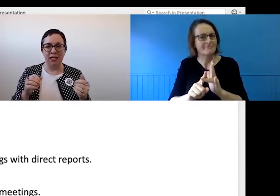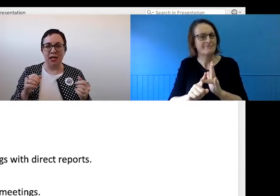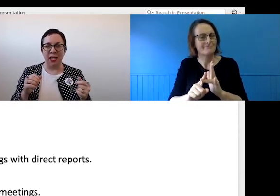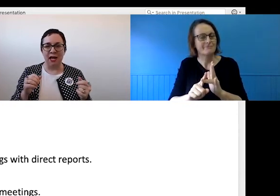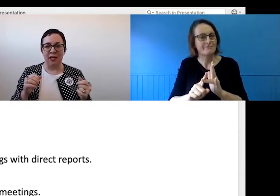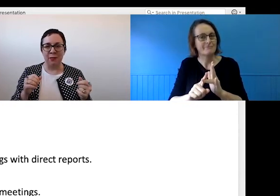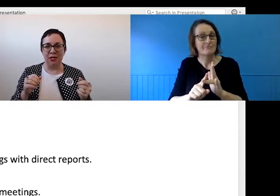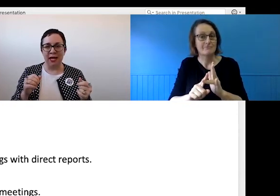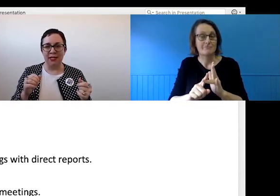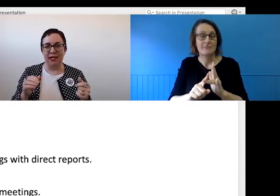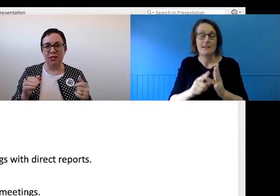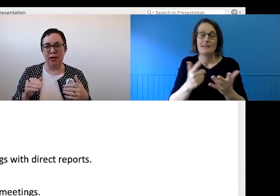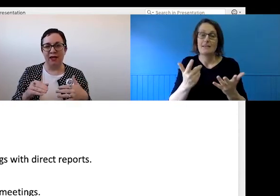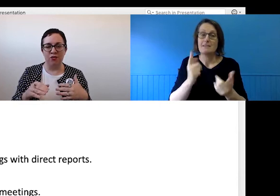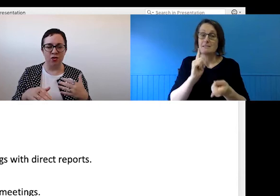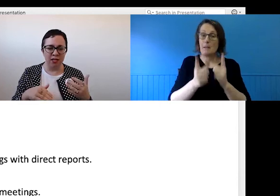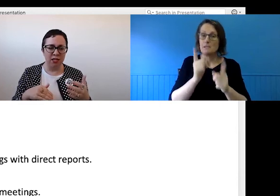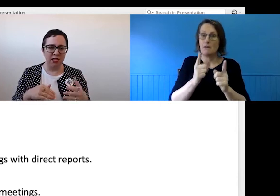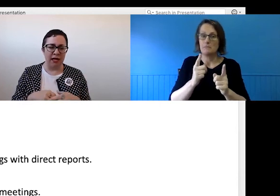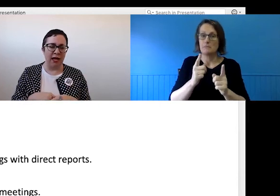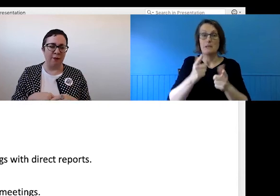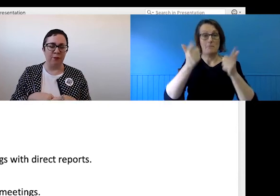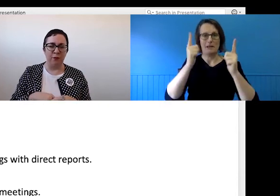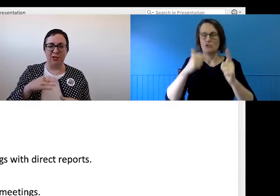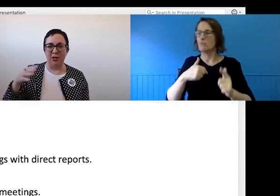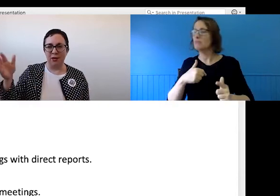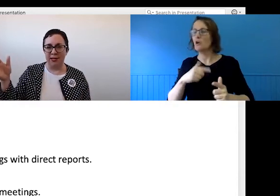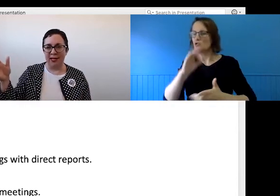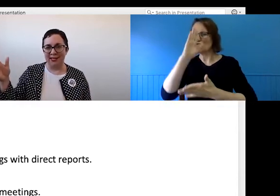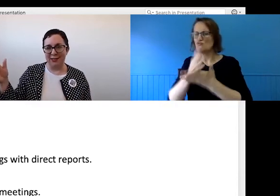in most cases, lead to a lack of trust which, in turn, leads to